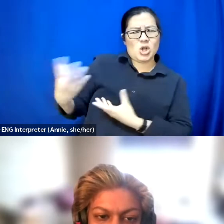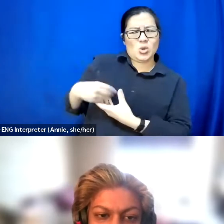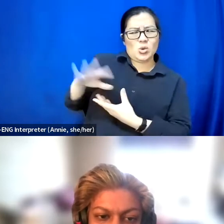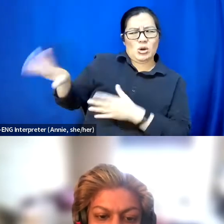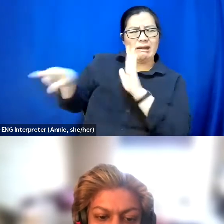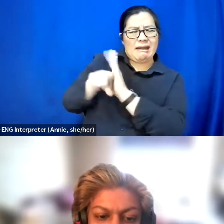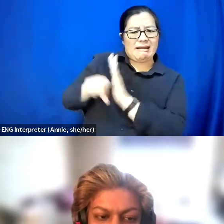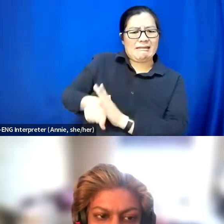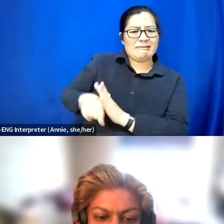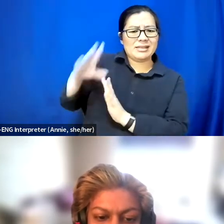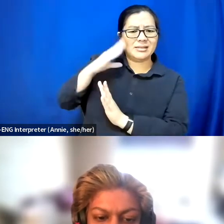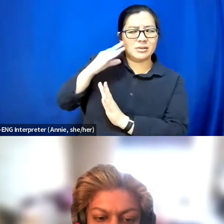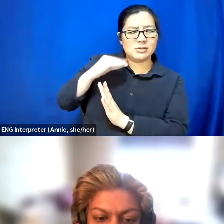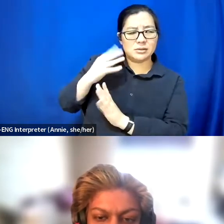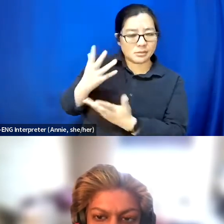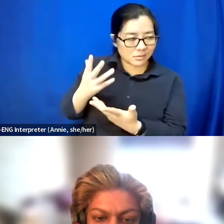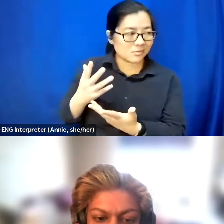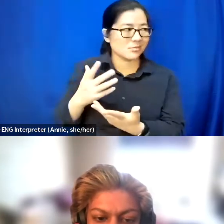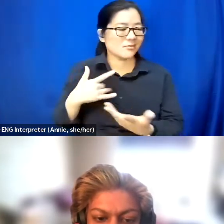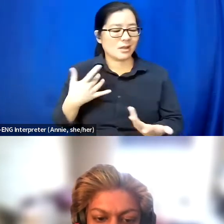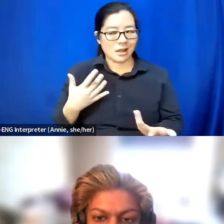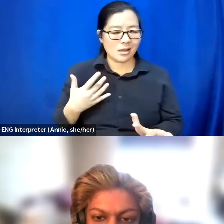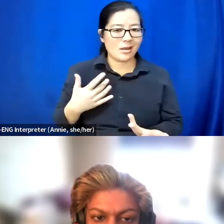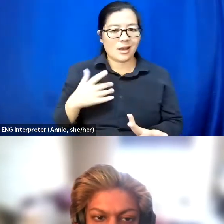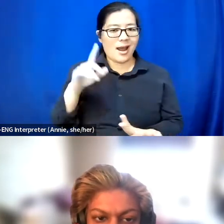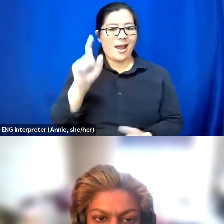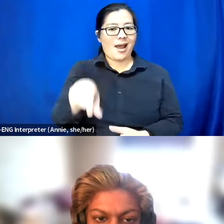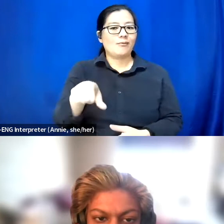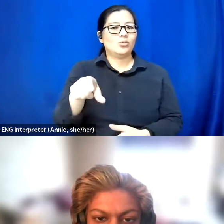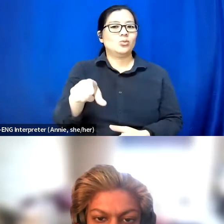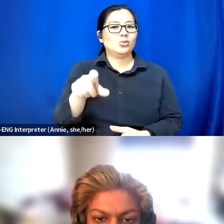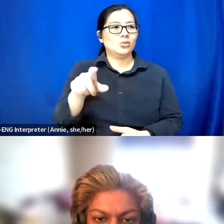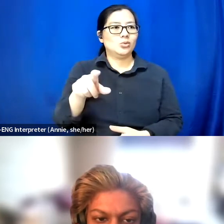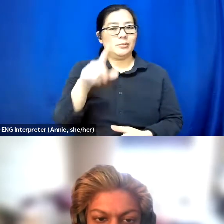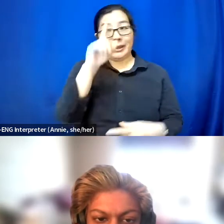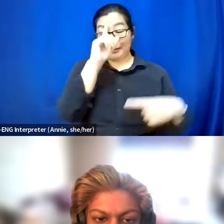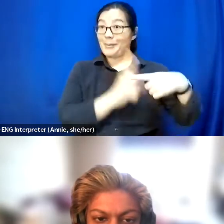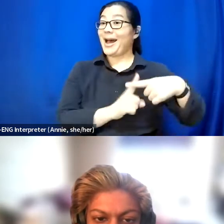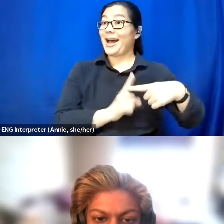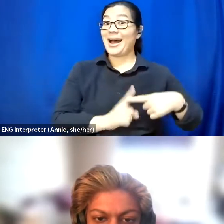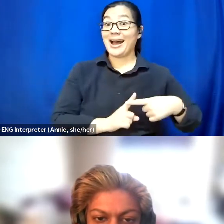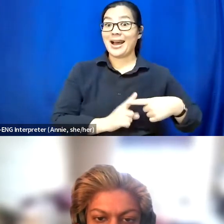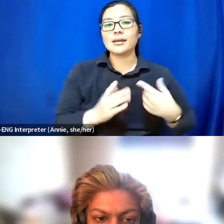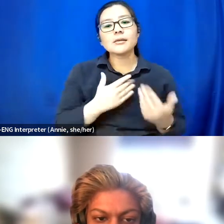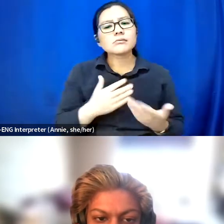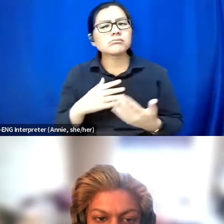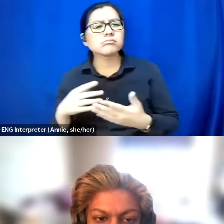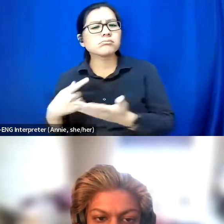And so you kind of feel you have to be positive even when you're talking -- I do talk a lot about negative experiences.